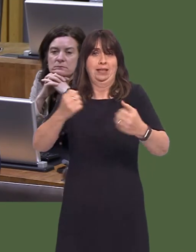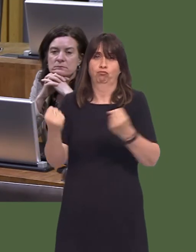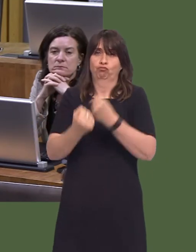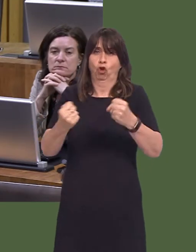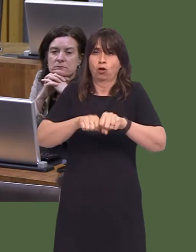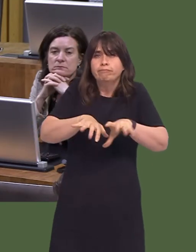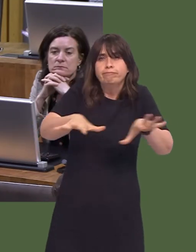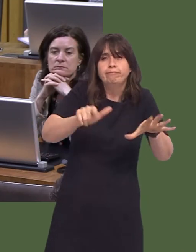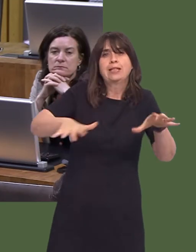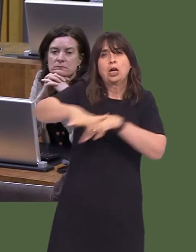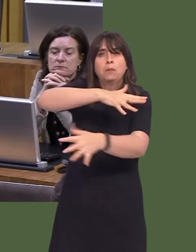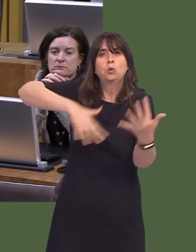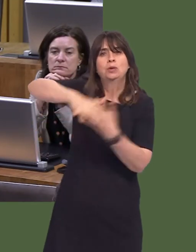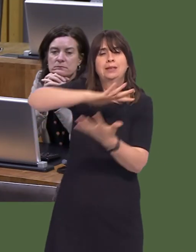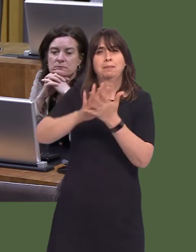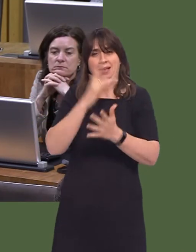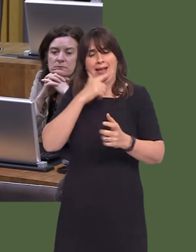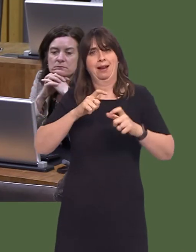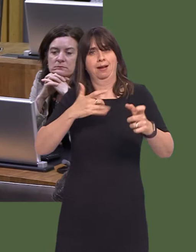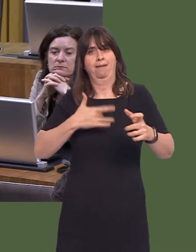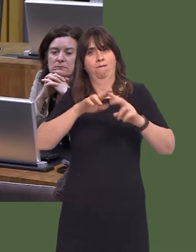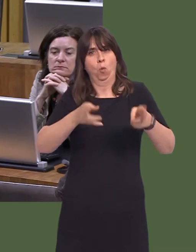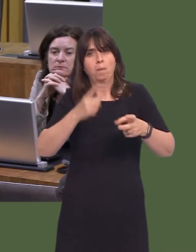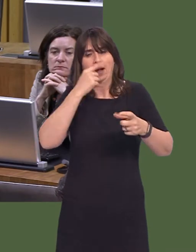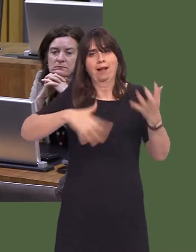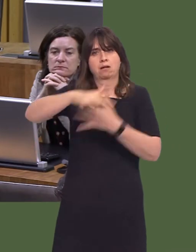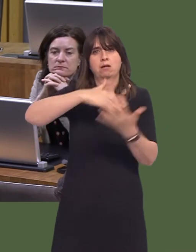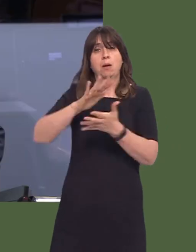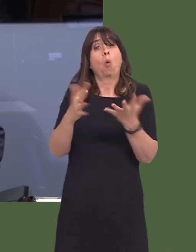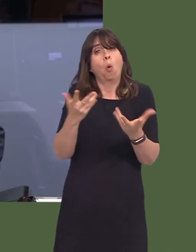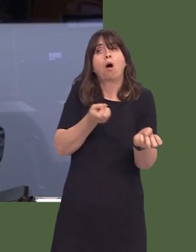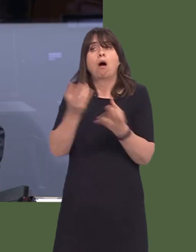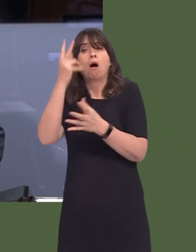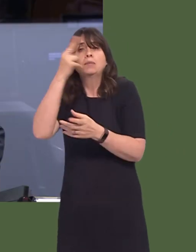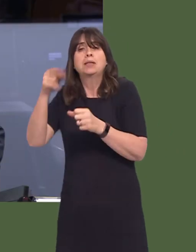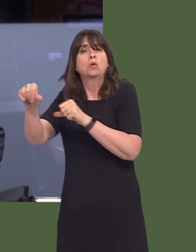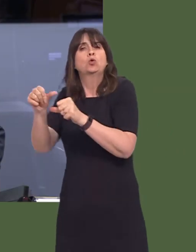to hopsital for dementia to either be avoided or result in a shorter stay.